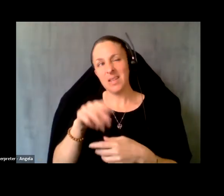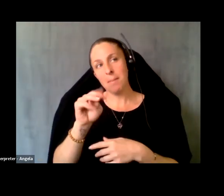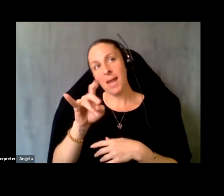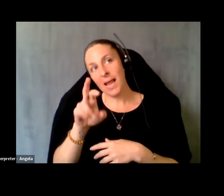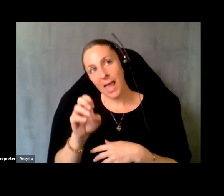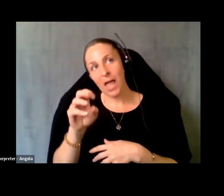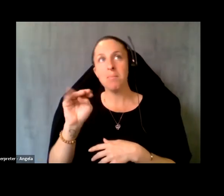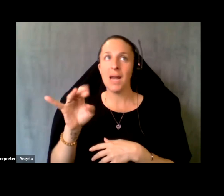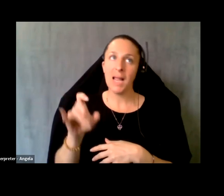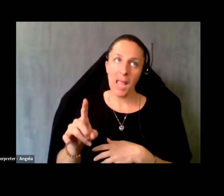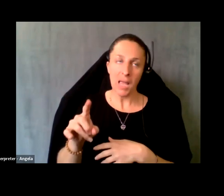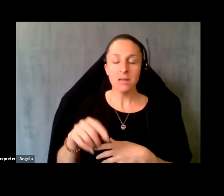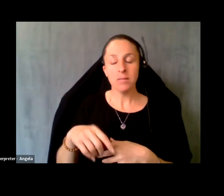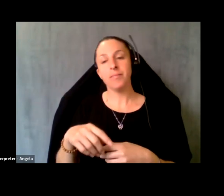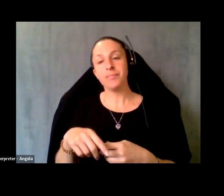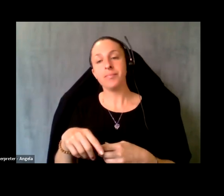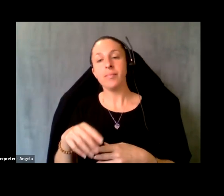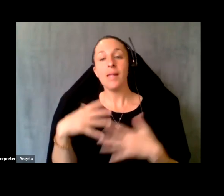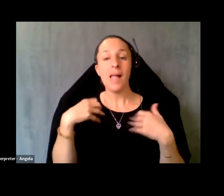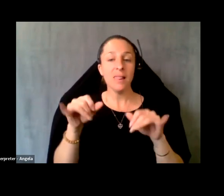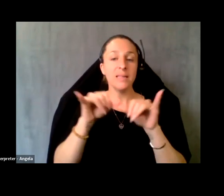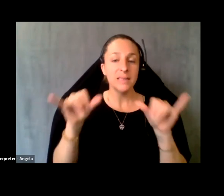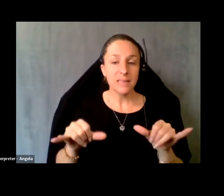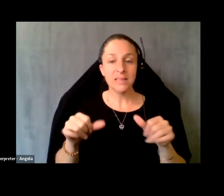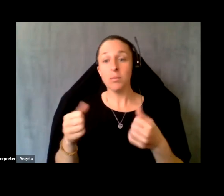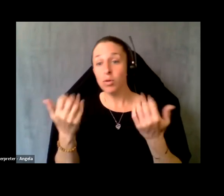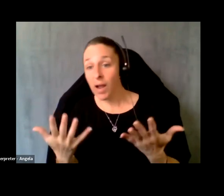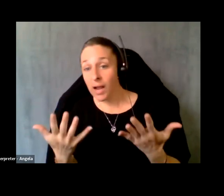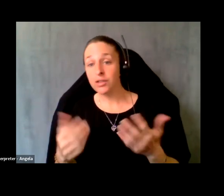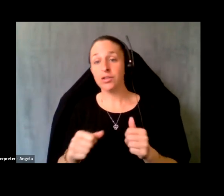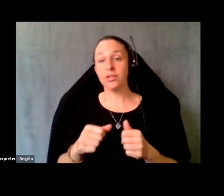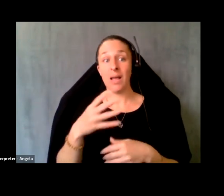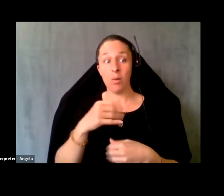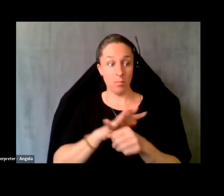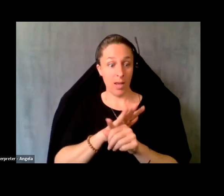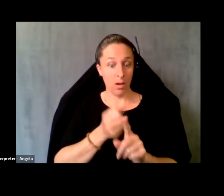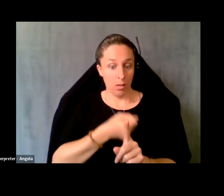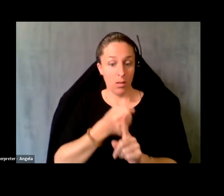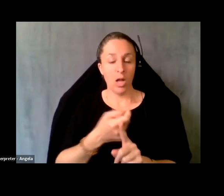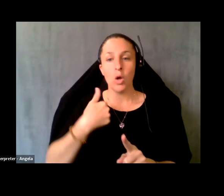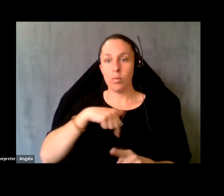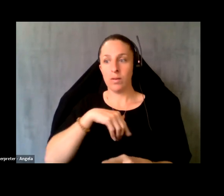and also health systems providers. And when the pandemic hit we found ourselves increasingly also